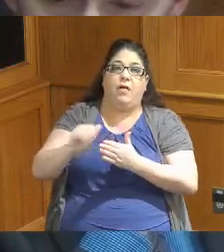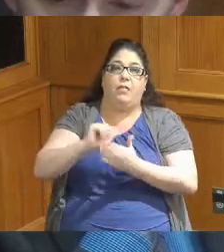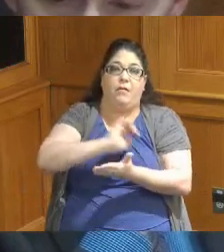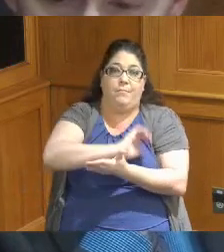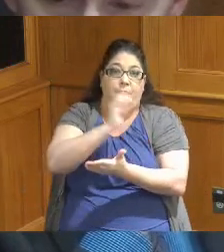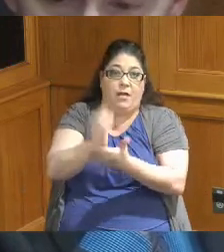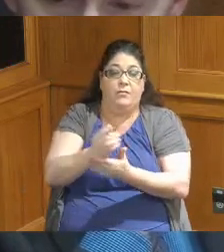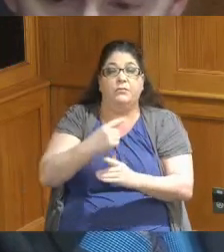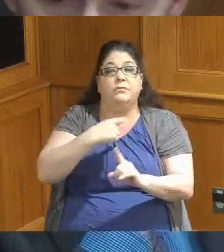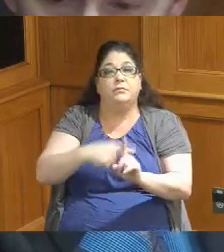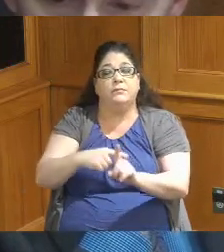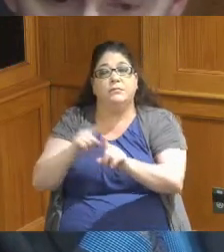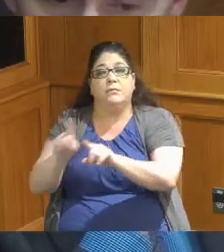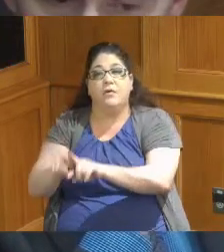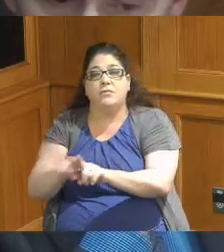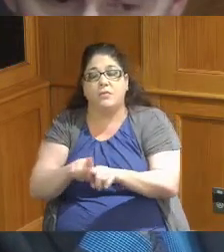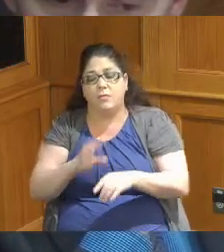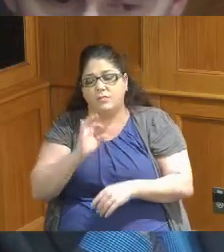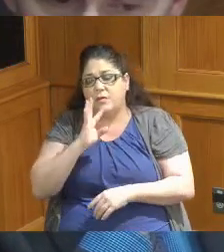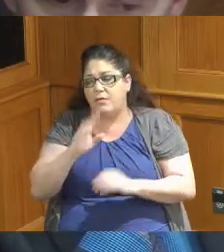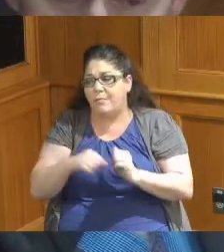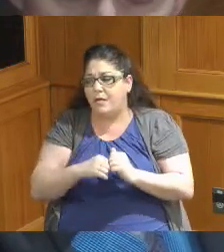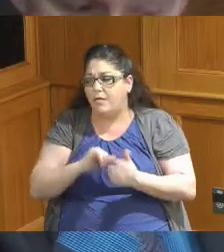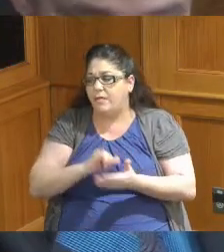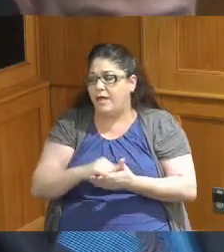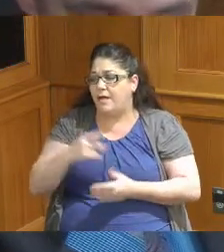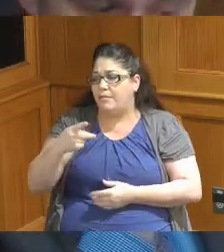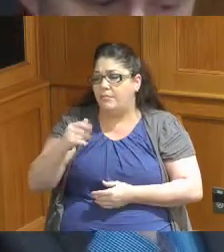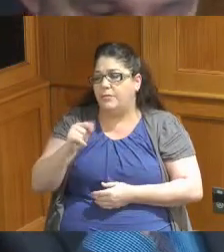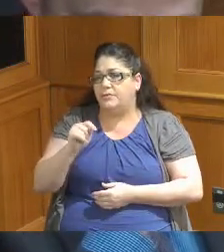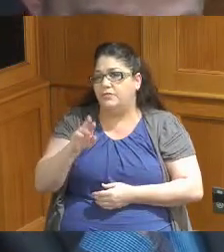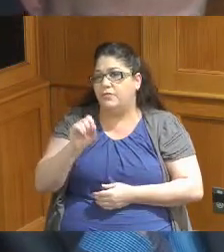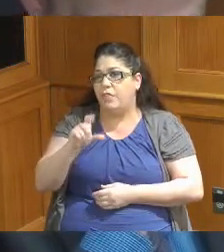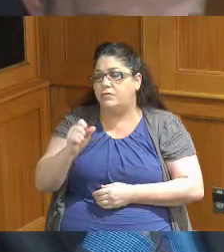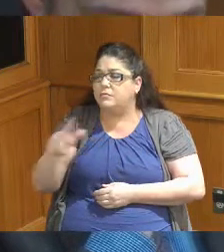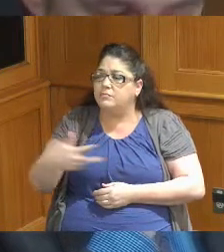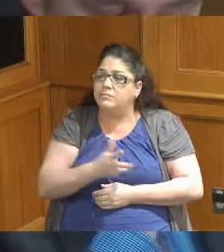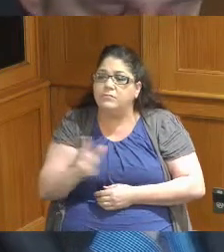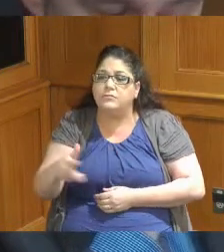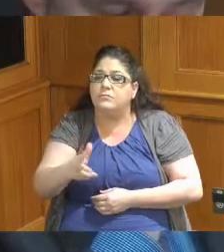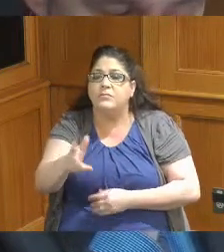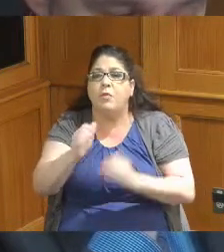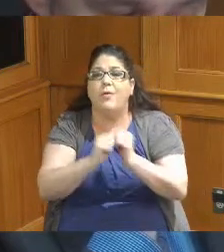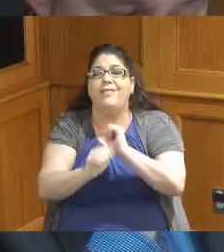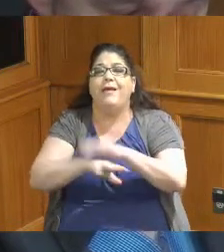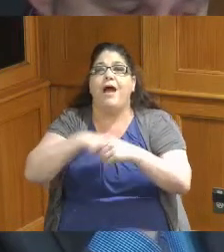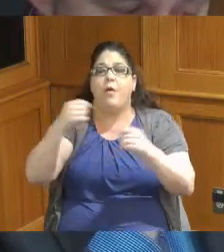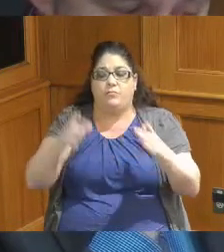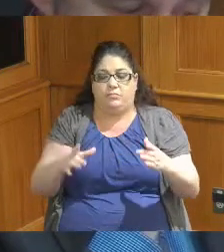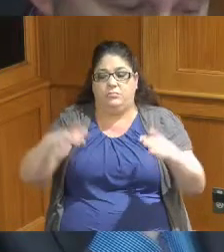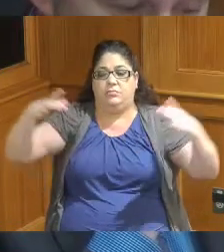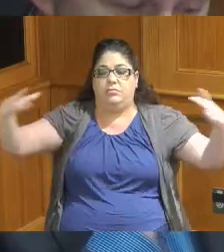also we talked quite a bit about patrols and and the contracts with the outlying jurisdictions and